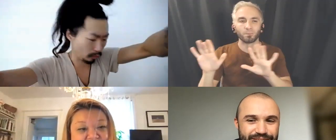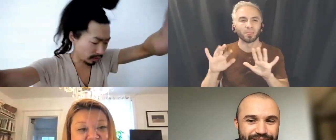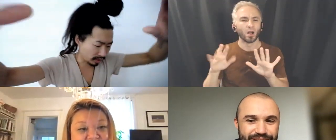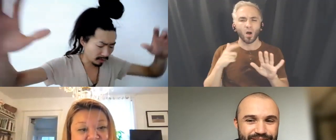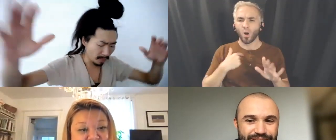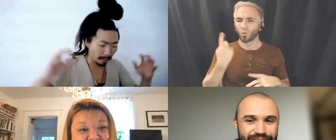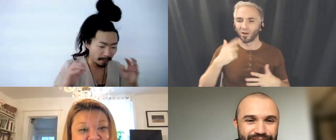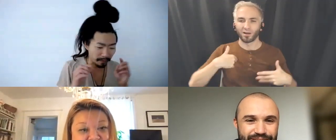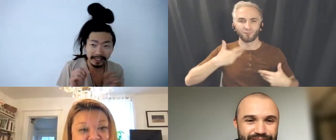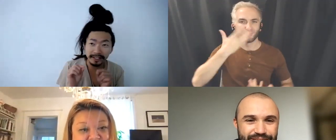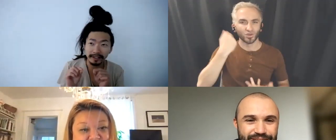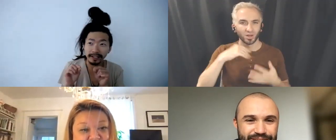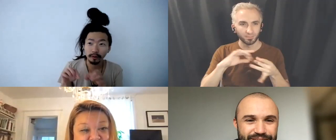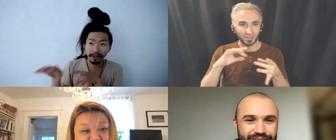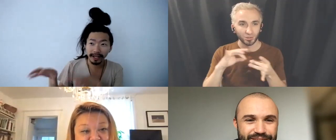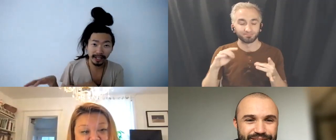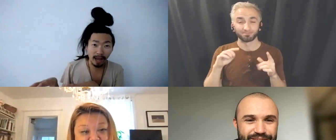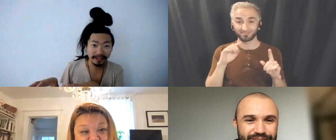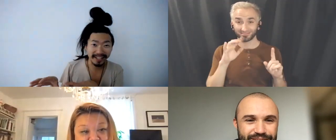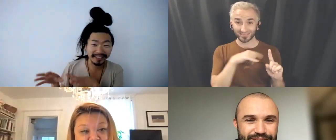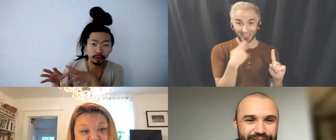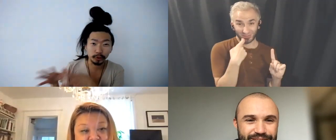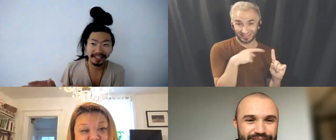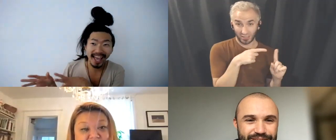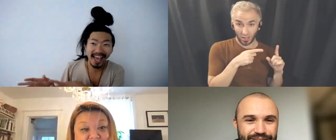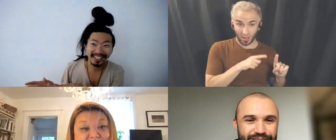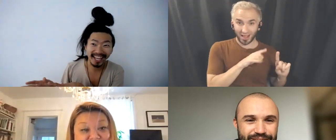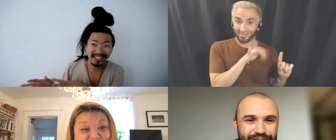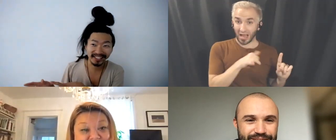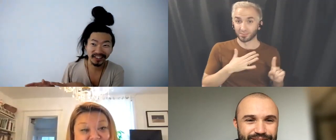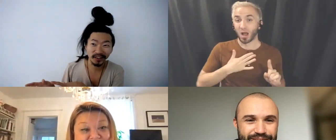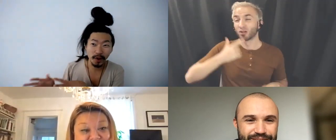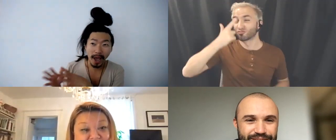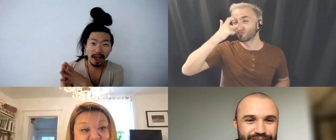mention was this little thing that just happened is a dream that I had 10 years ago.